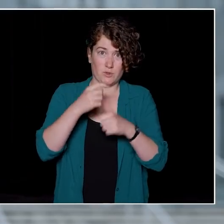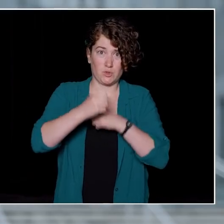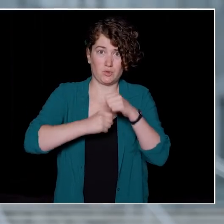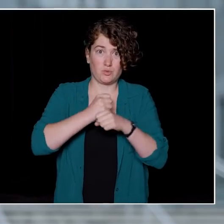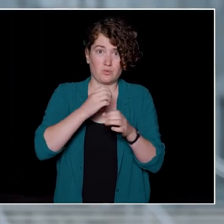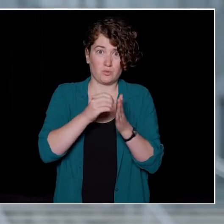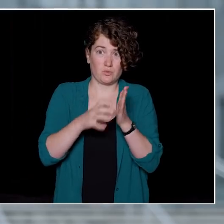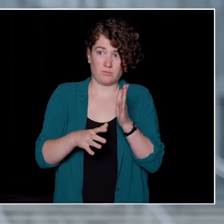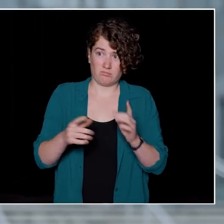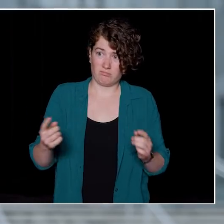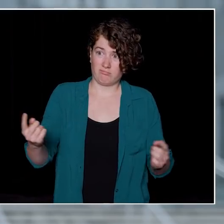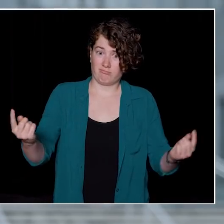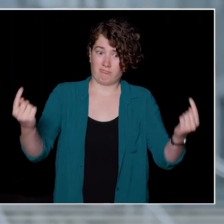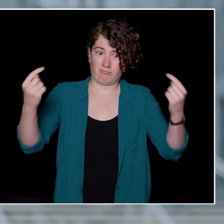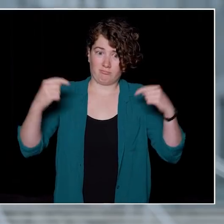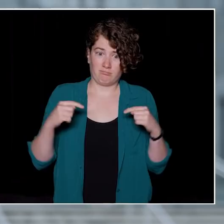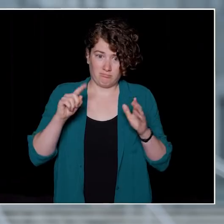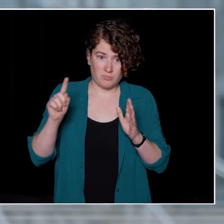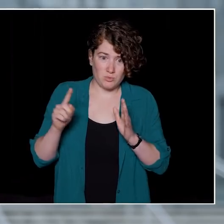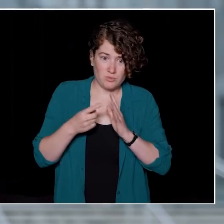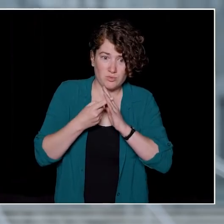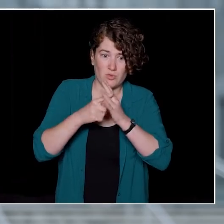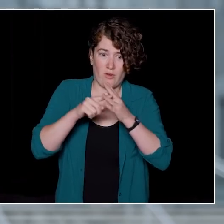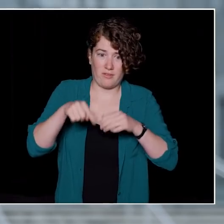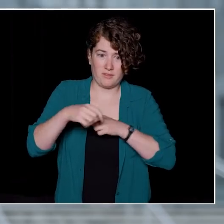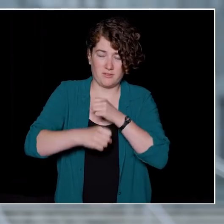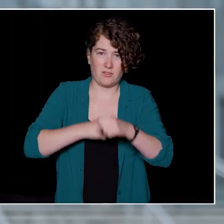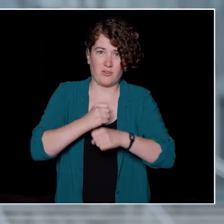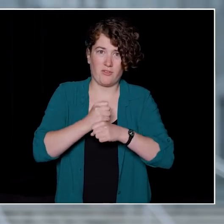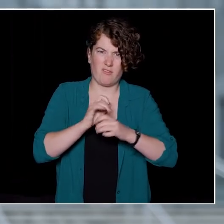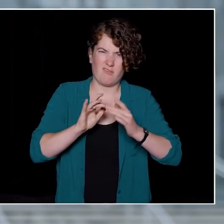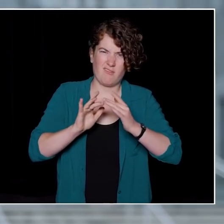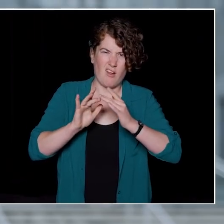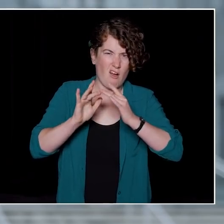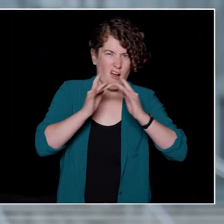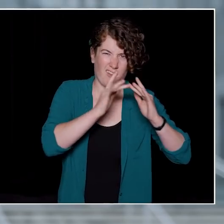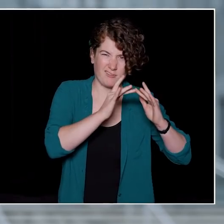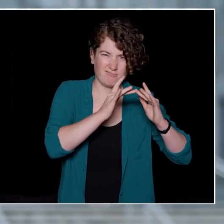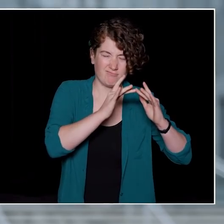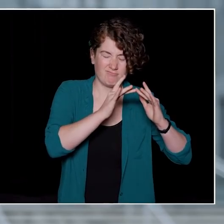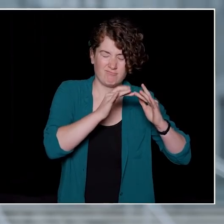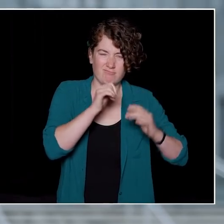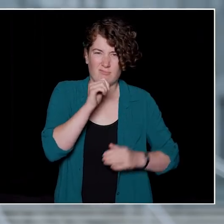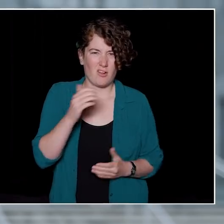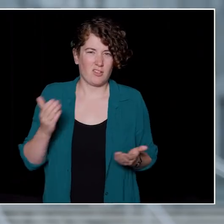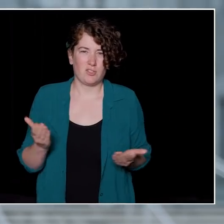their UBC journey and experience virtually, rather than on campus.